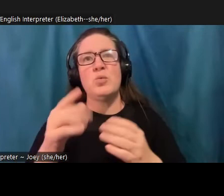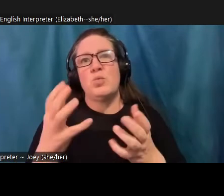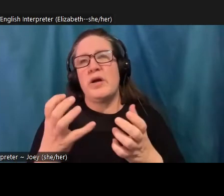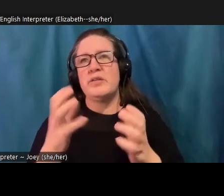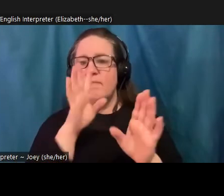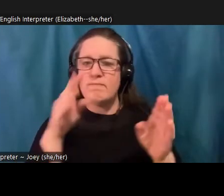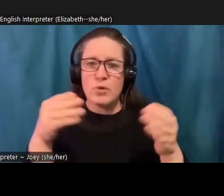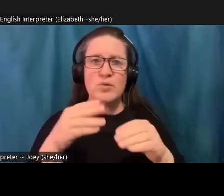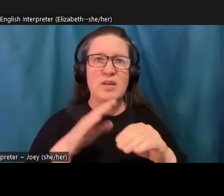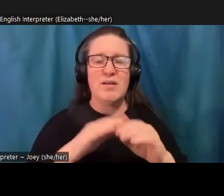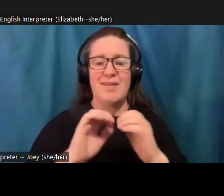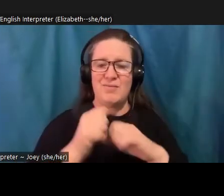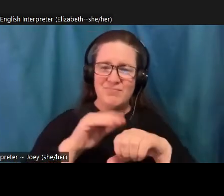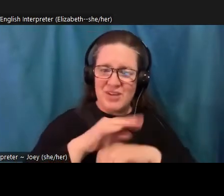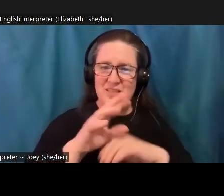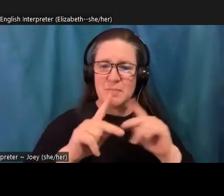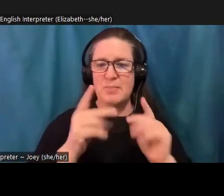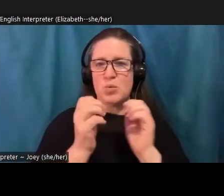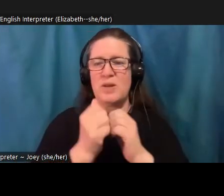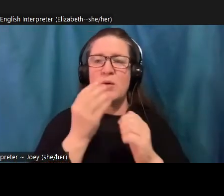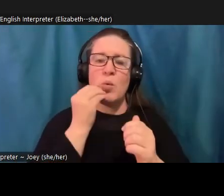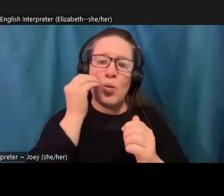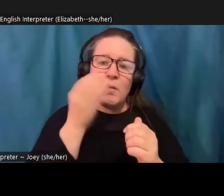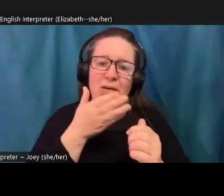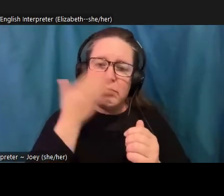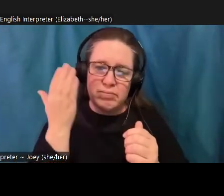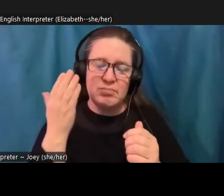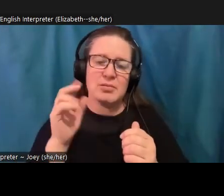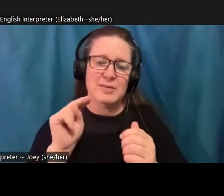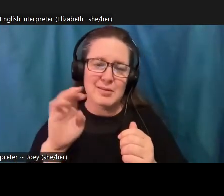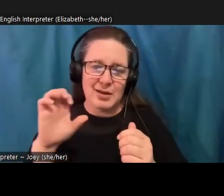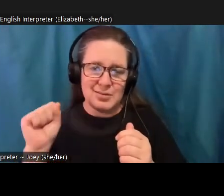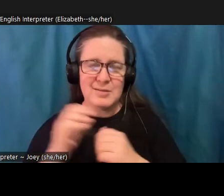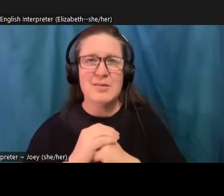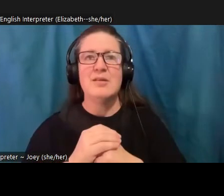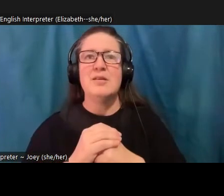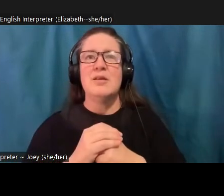or youth or whatever, they also have a more kind of granular set